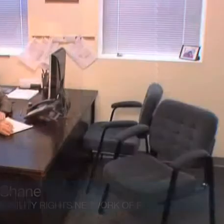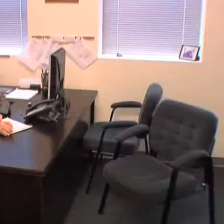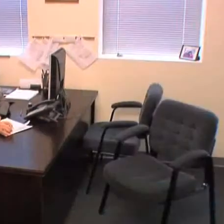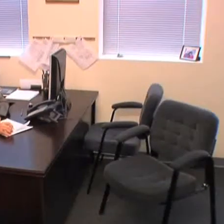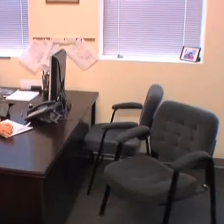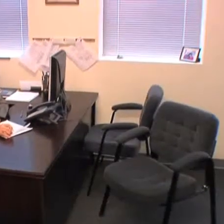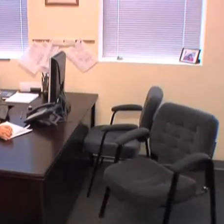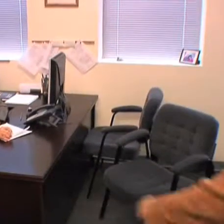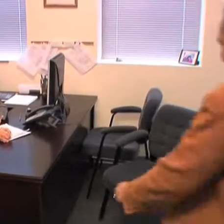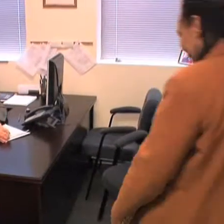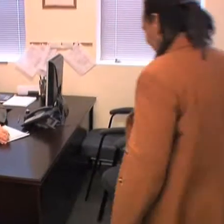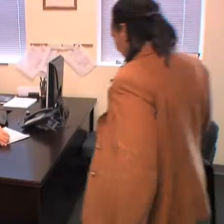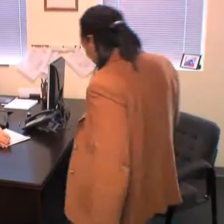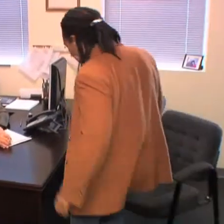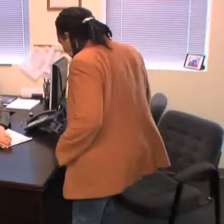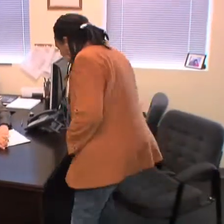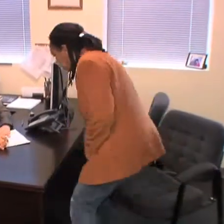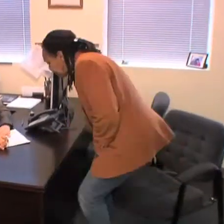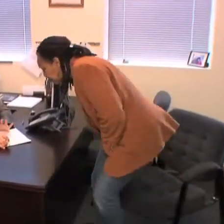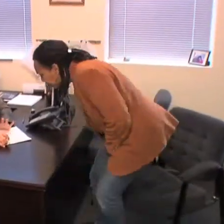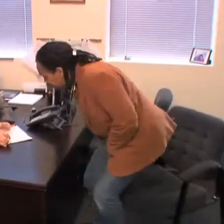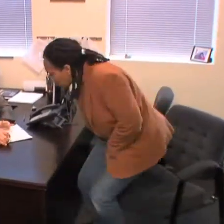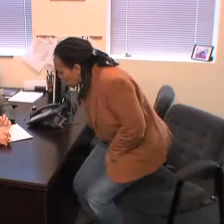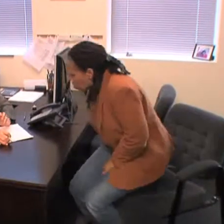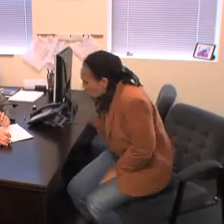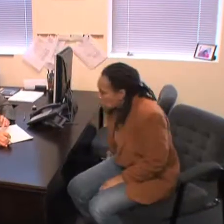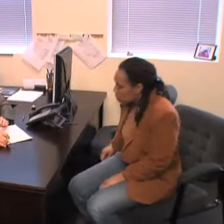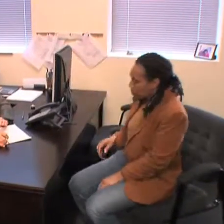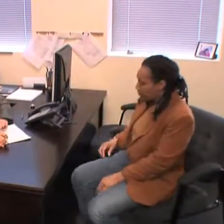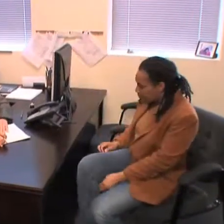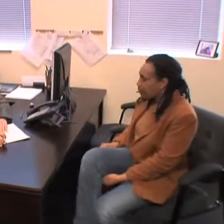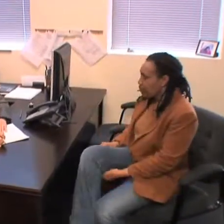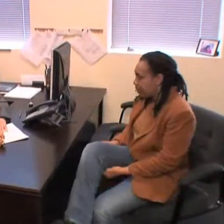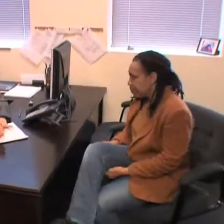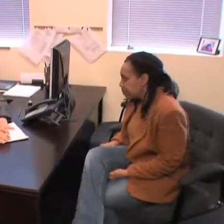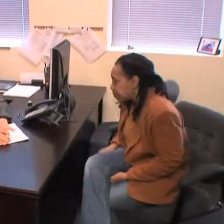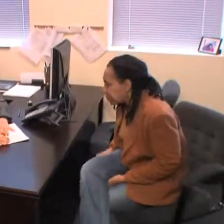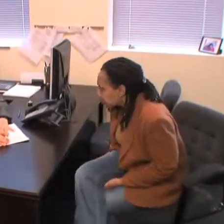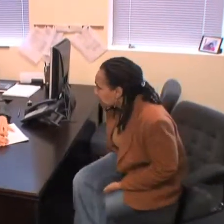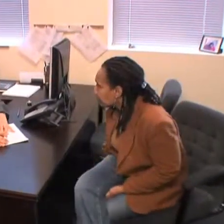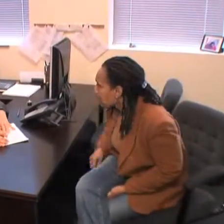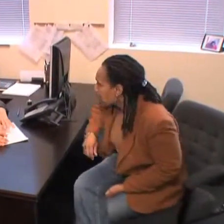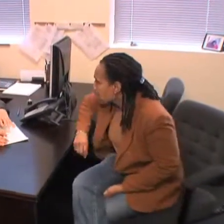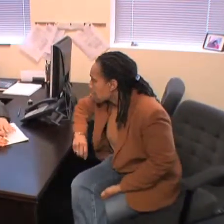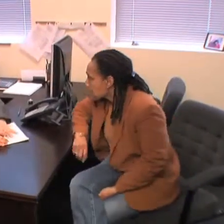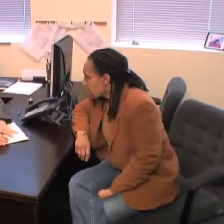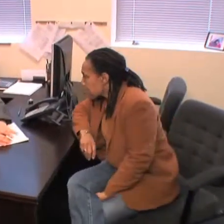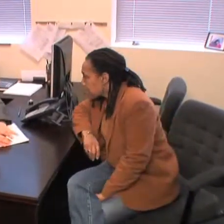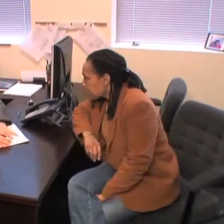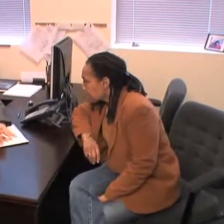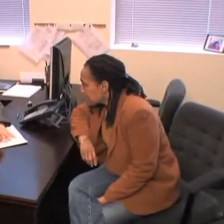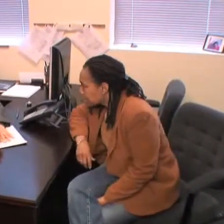WE DO A VARIETY OF THINGS, INCLUDING ADVOCATING AGAINST DISCRIMINATION UNDER THE AMERICANS WITH DISABILITIES ACT